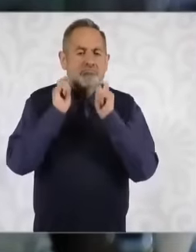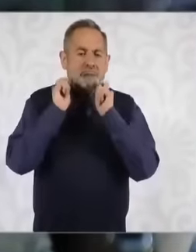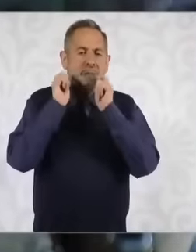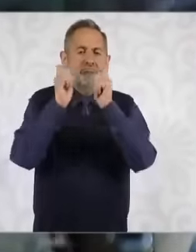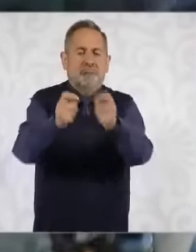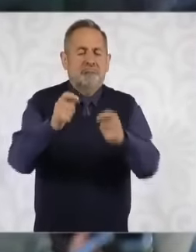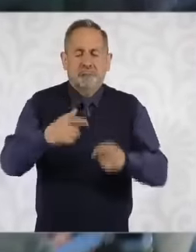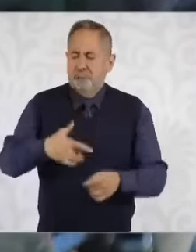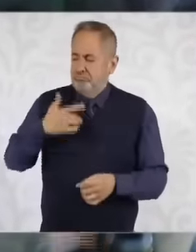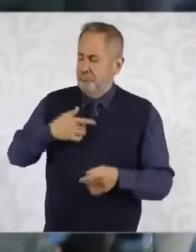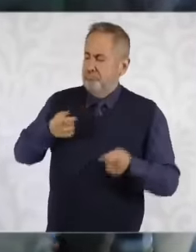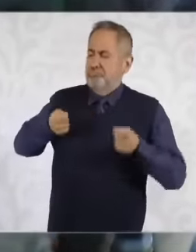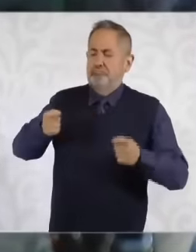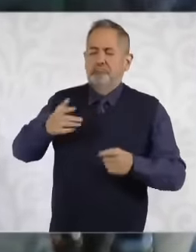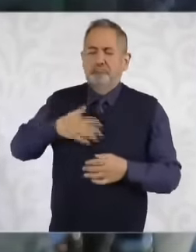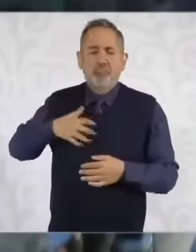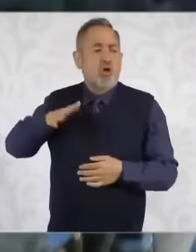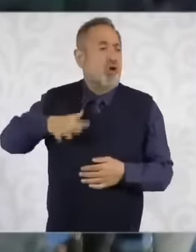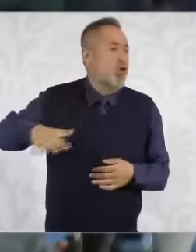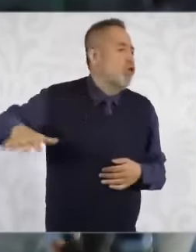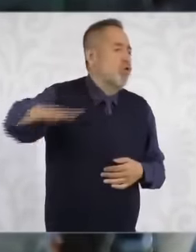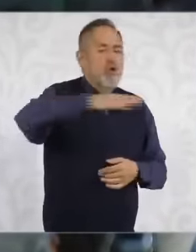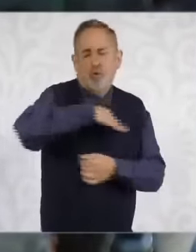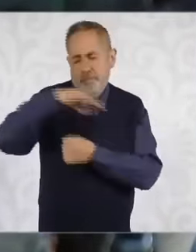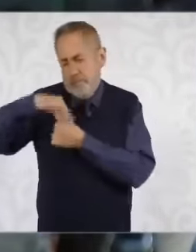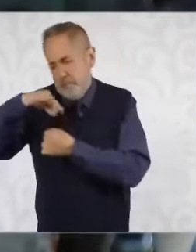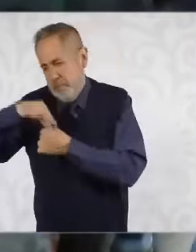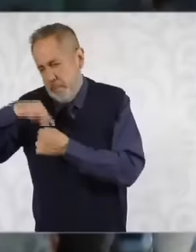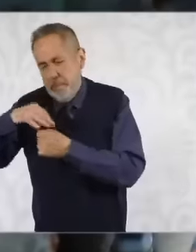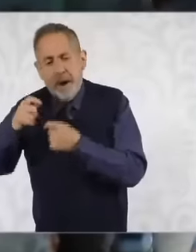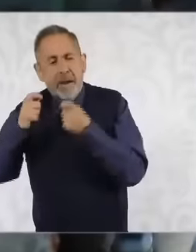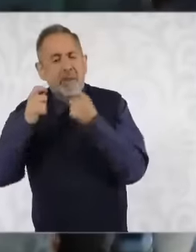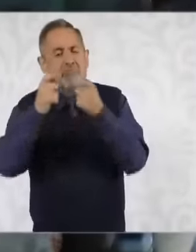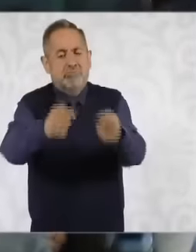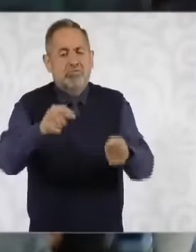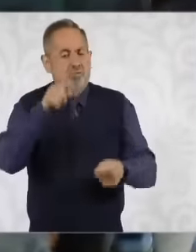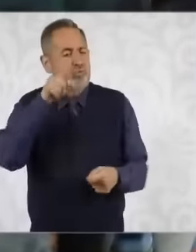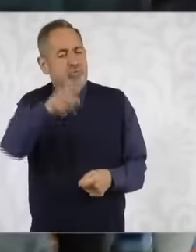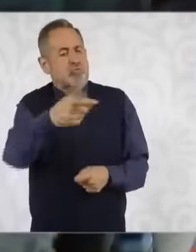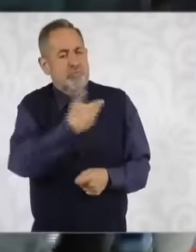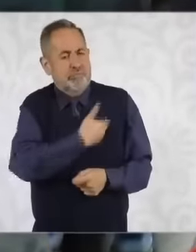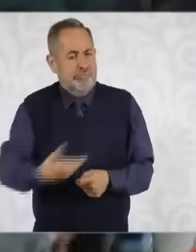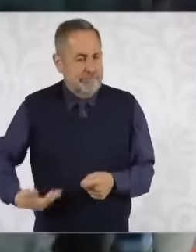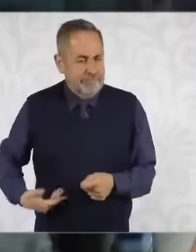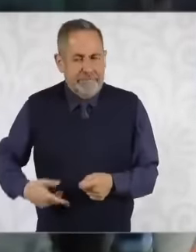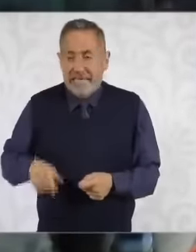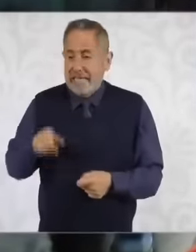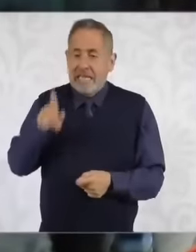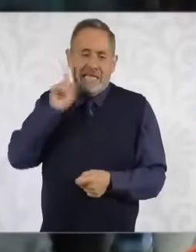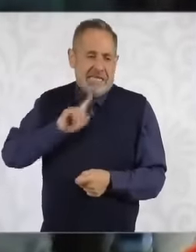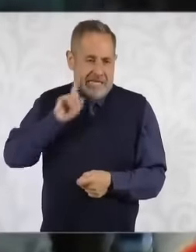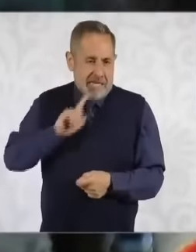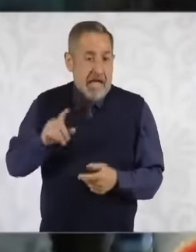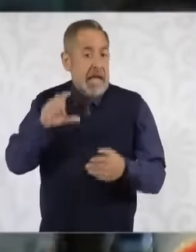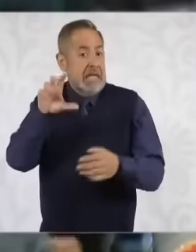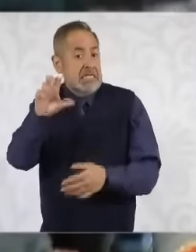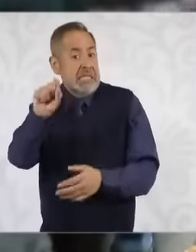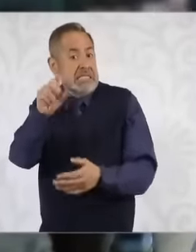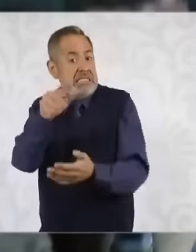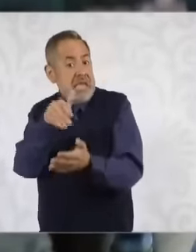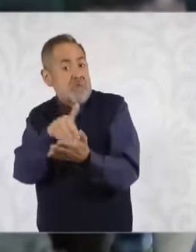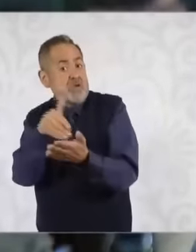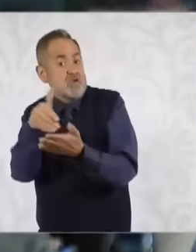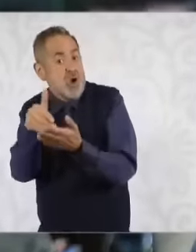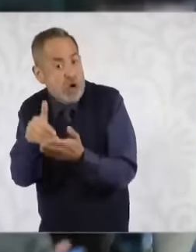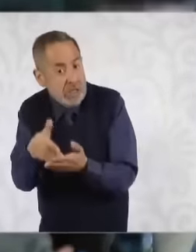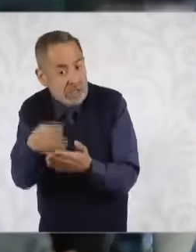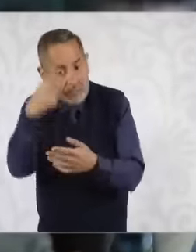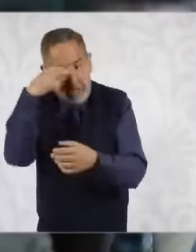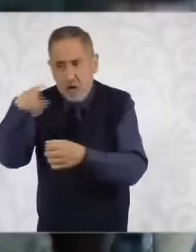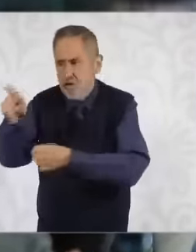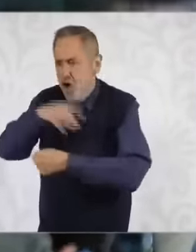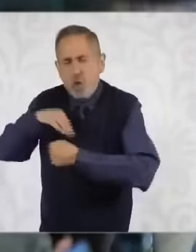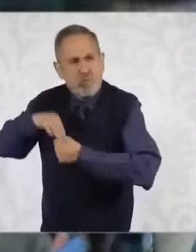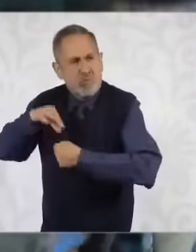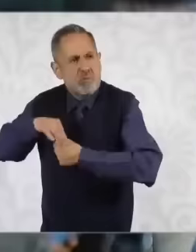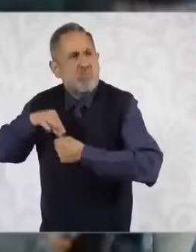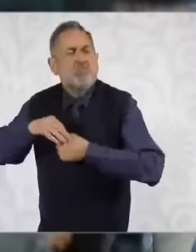decision made by the country? More than 60 million Mexicans who gave you their vote and their trust. How do you